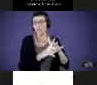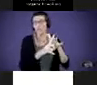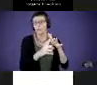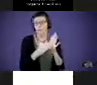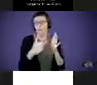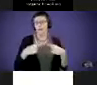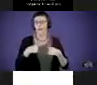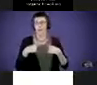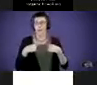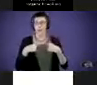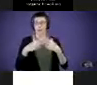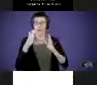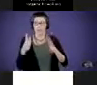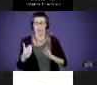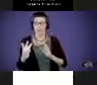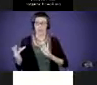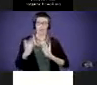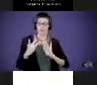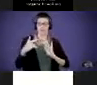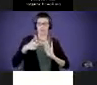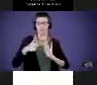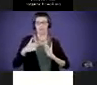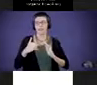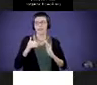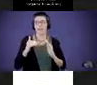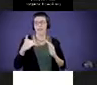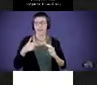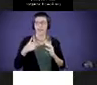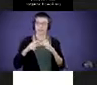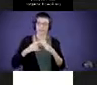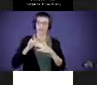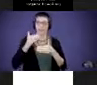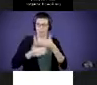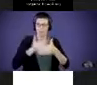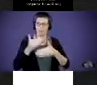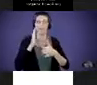go-to person. I'm on how that process looks and helping provide guidance and information on that.